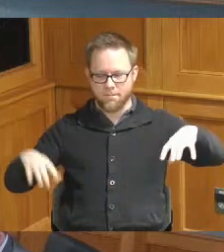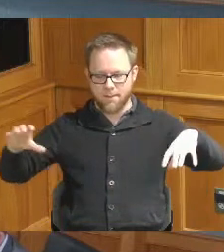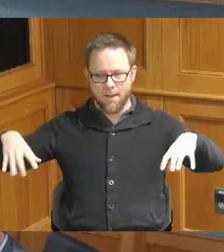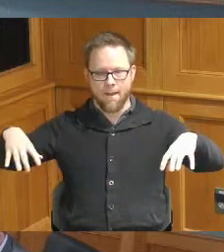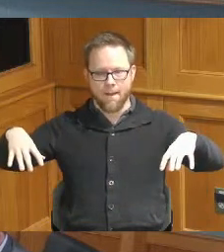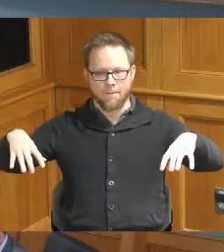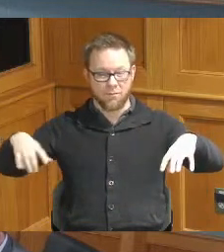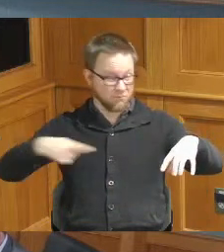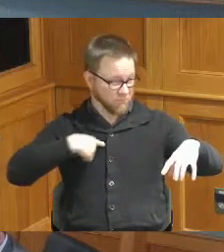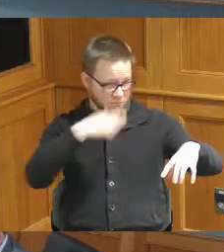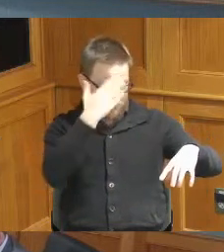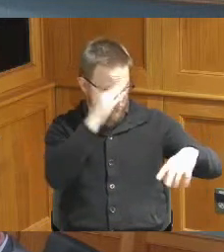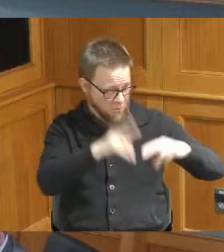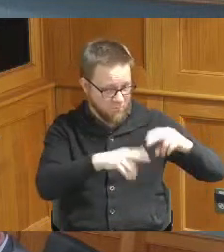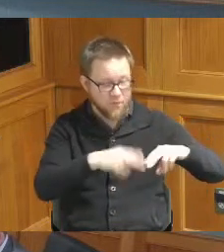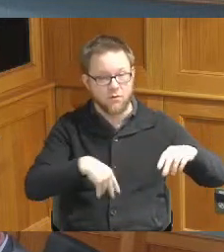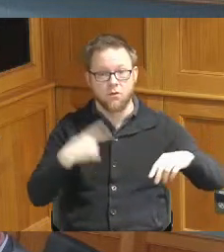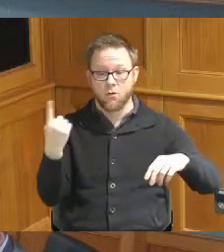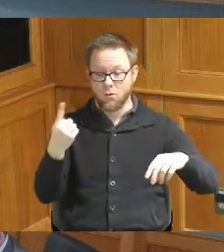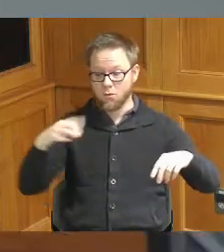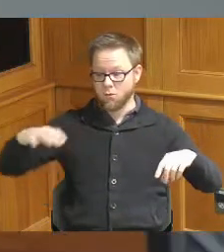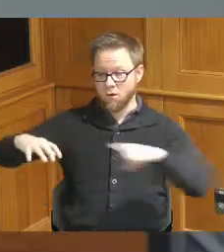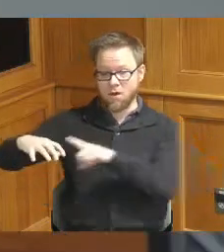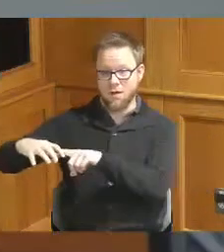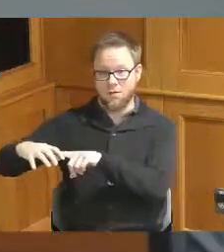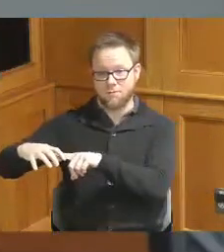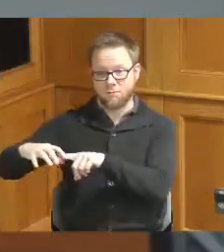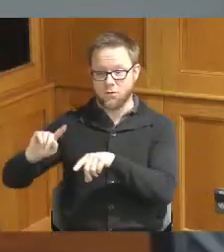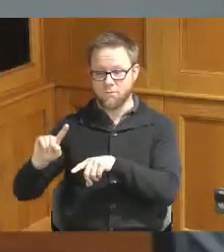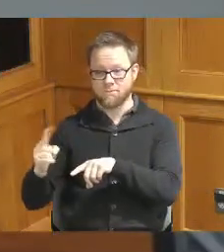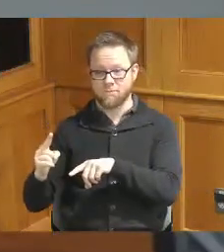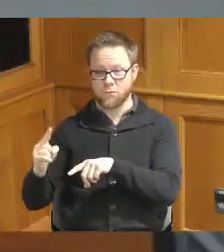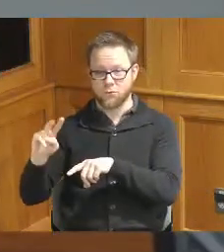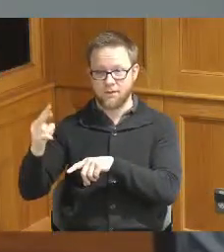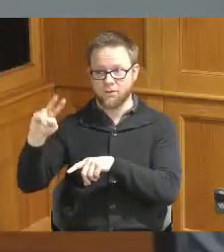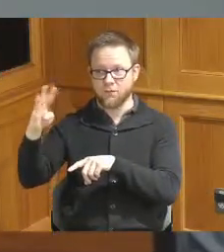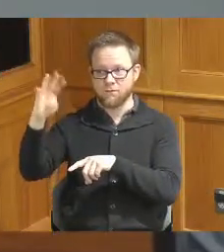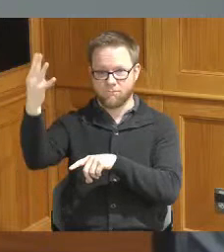aren't familiar there's one Bank of elevators it only goes floors one through four there's another